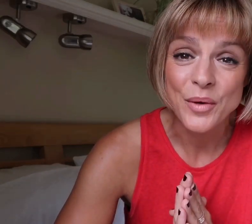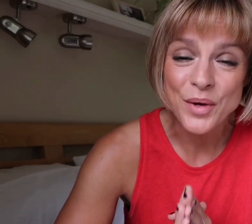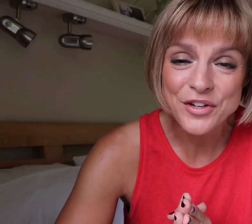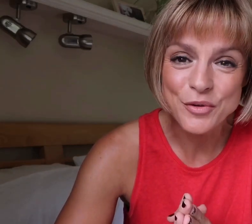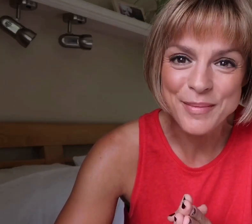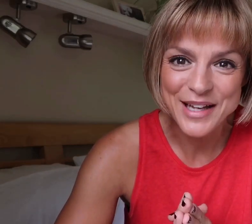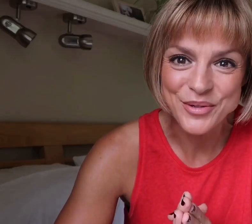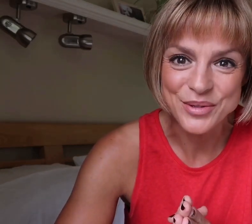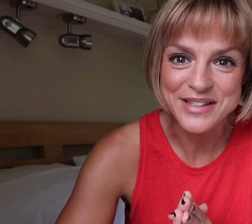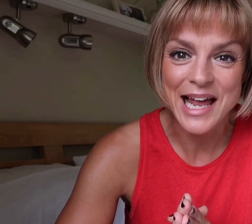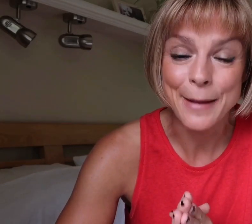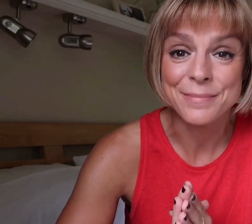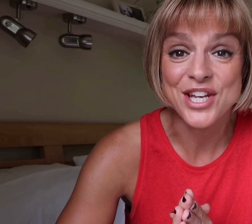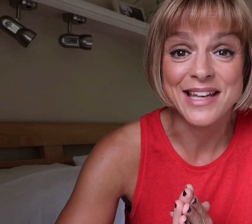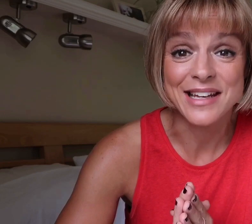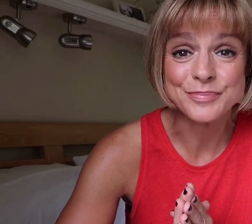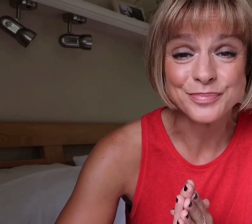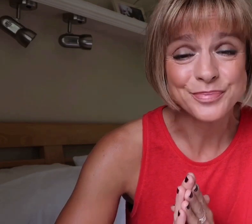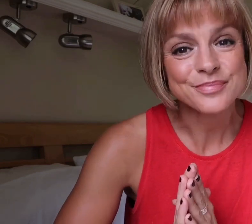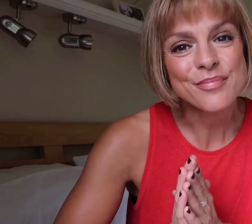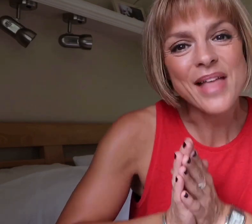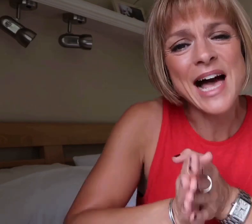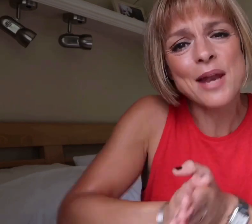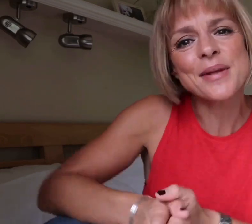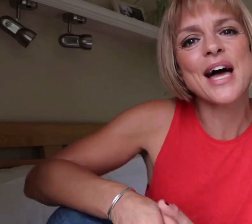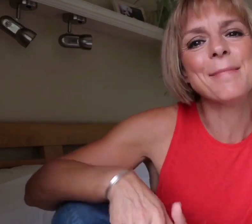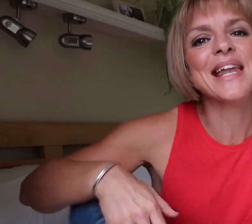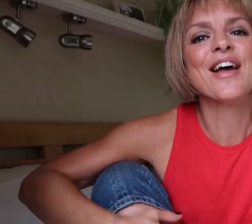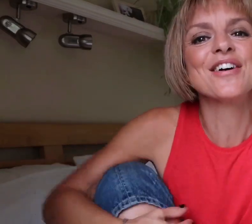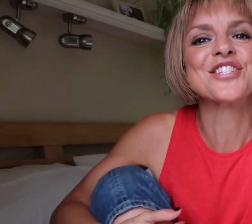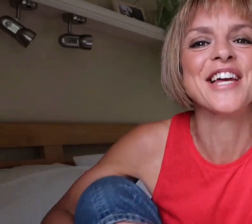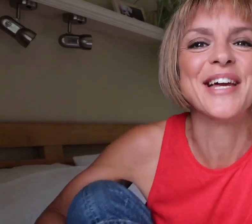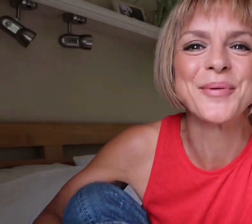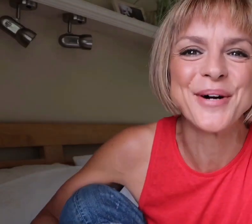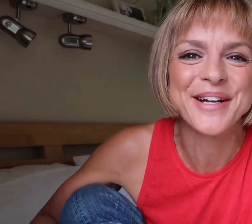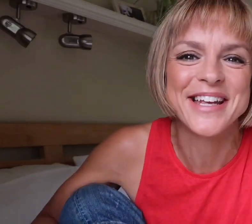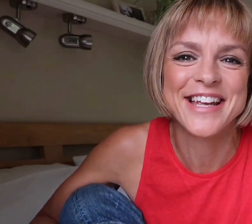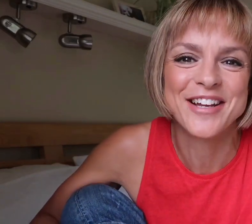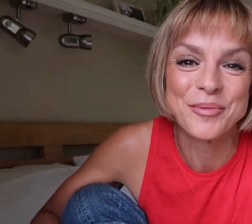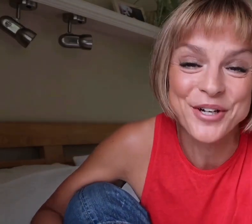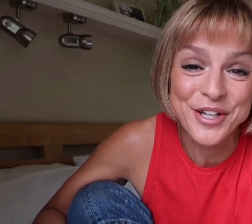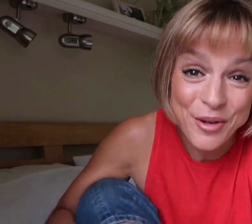wonderful man called Alim Jayda, Alim and I met last year working on what can only